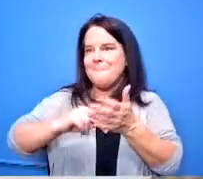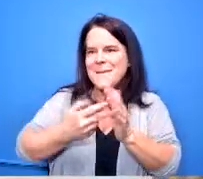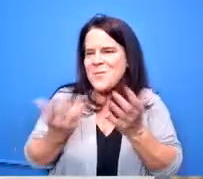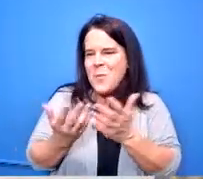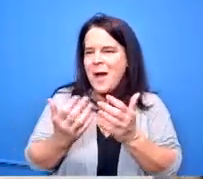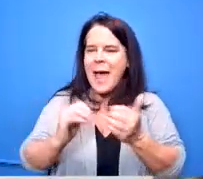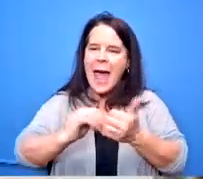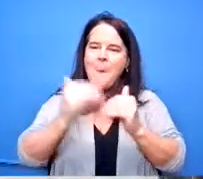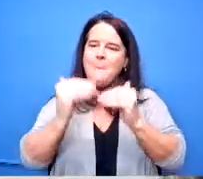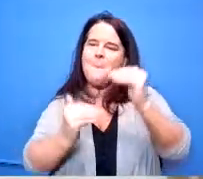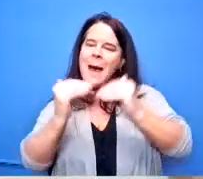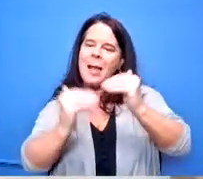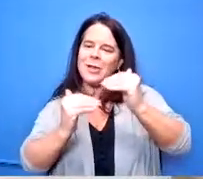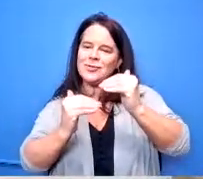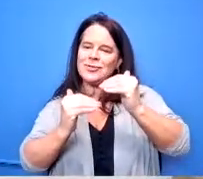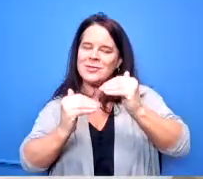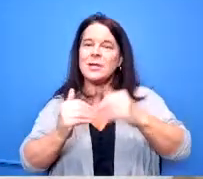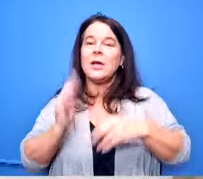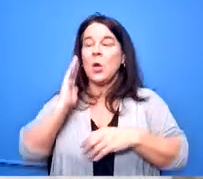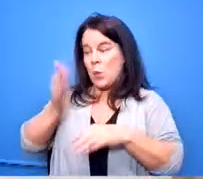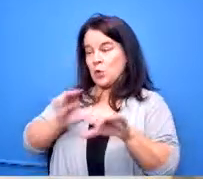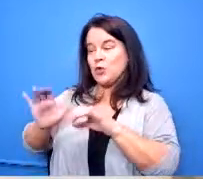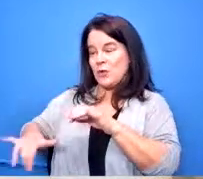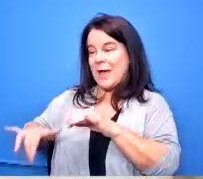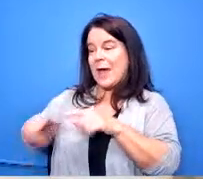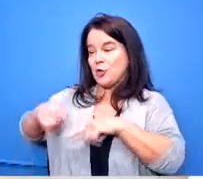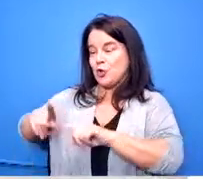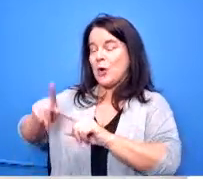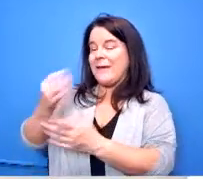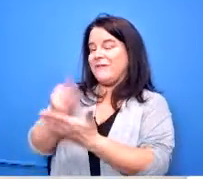which we'll be doing in financial literacy and and we're doing now some with the career